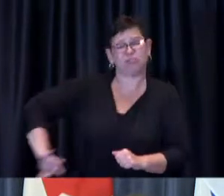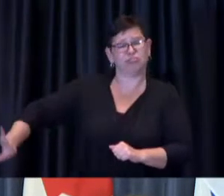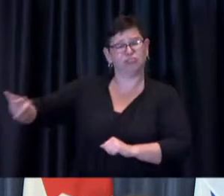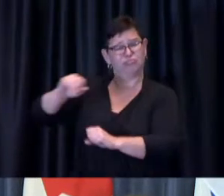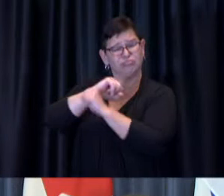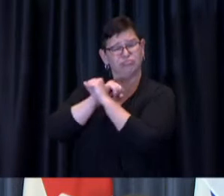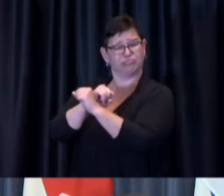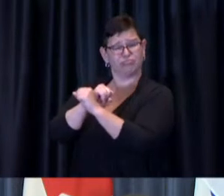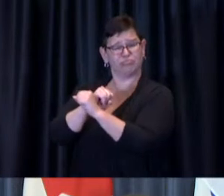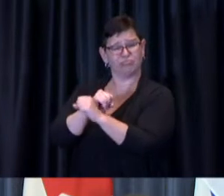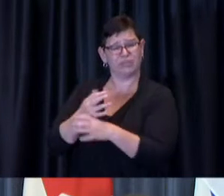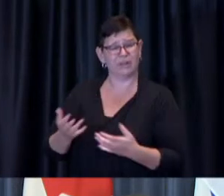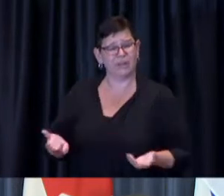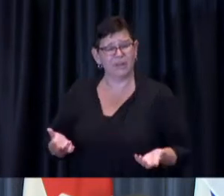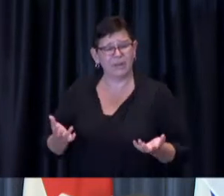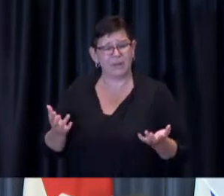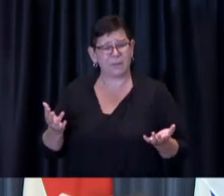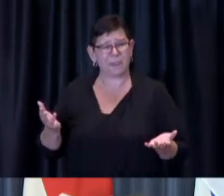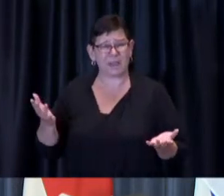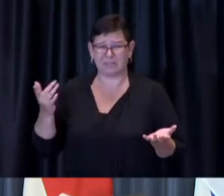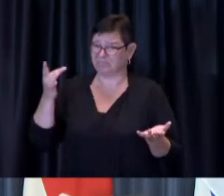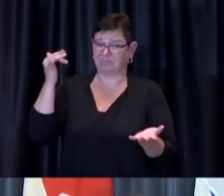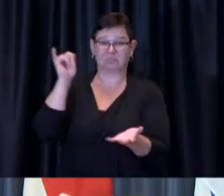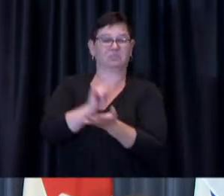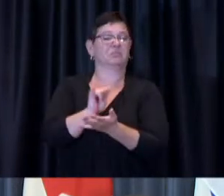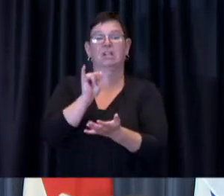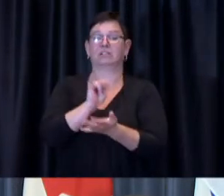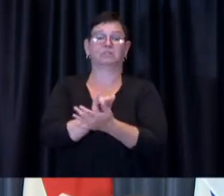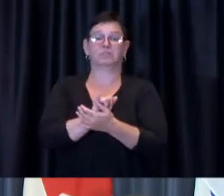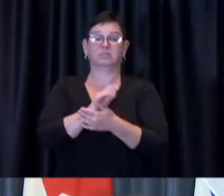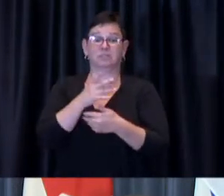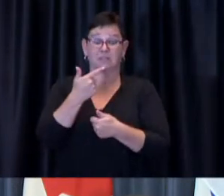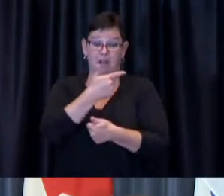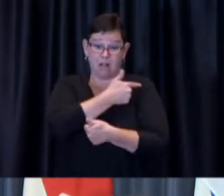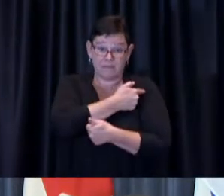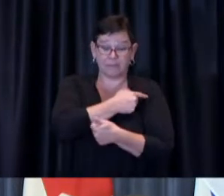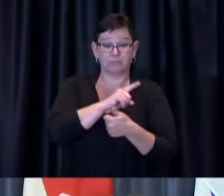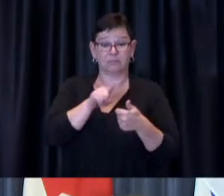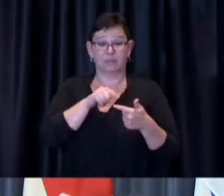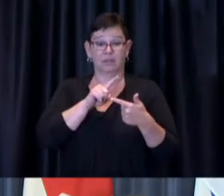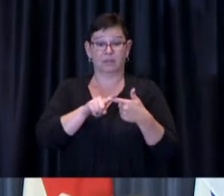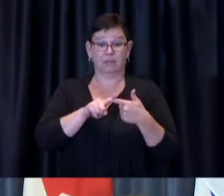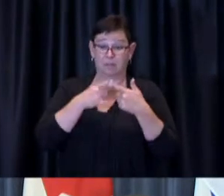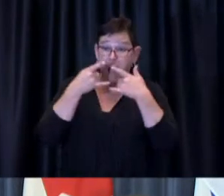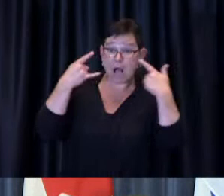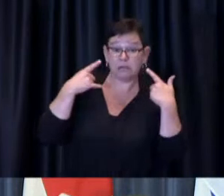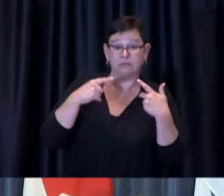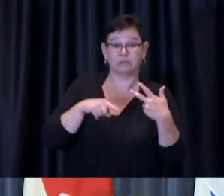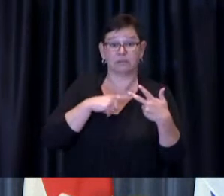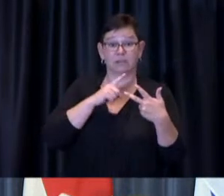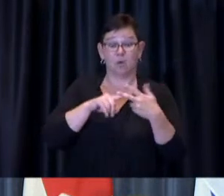so by using the combination of vaccination in concert with other public health measures uh